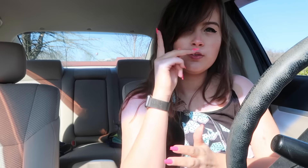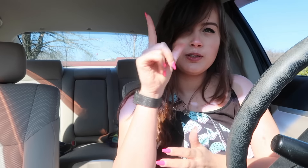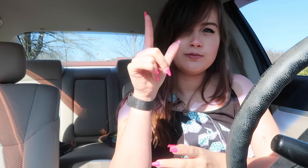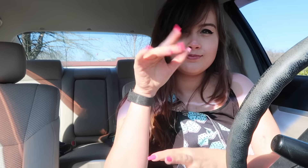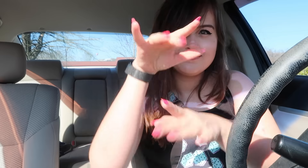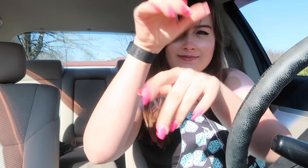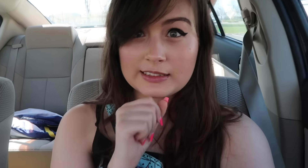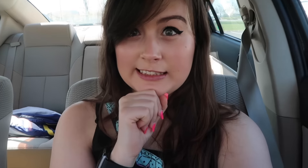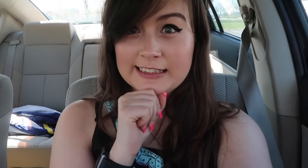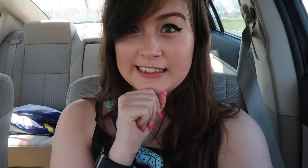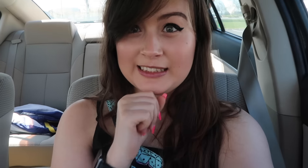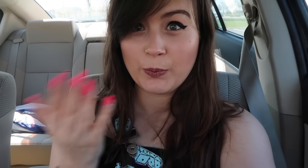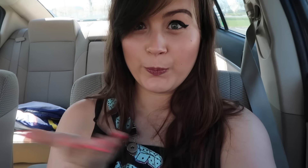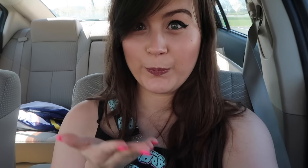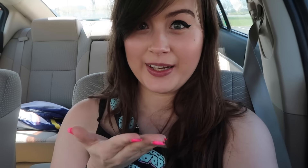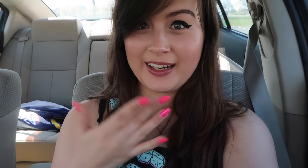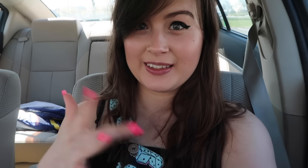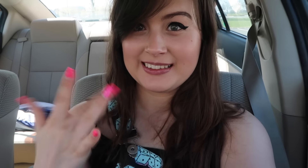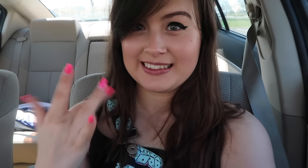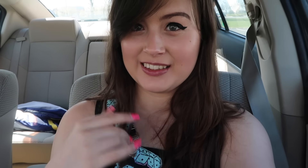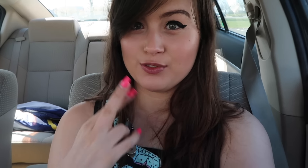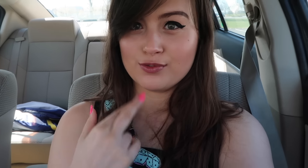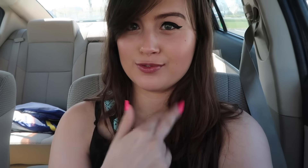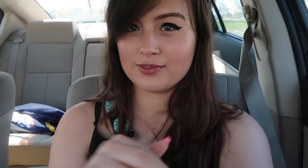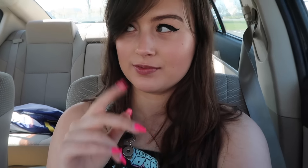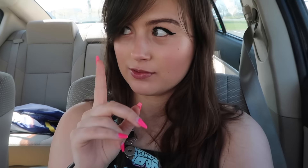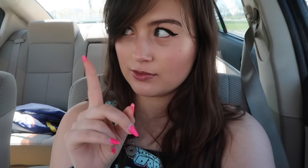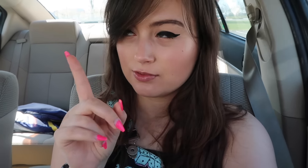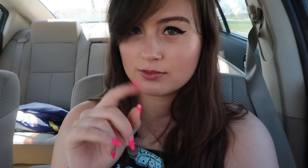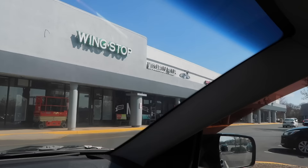I'll see you later. I'm here! I'm excited! The restaurant is right there.